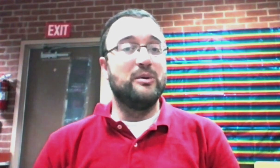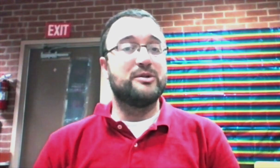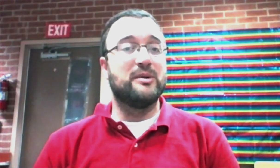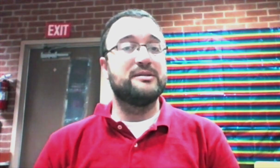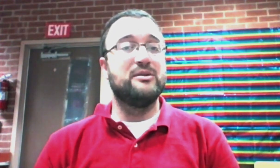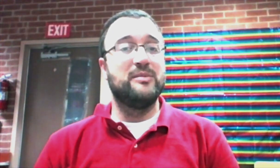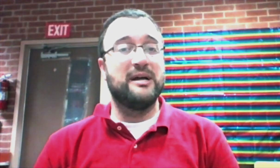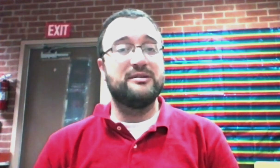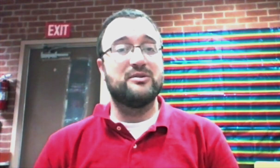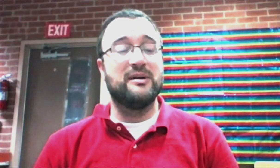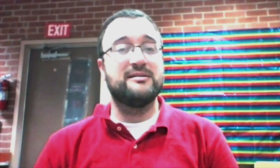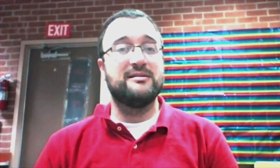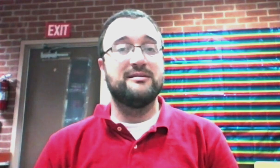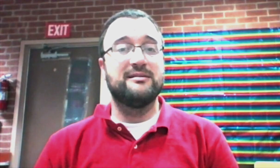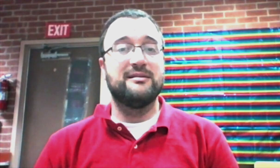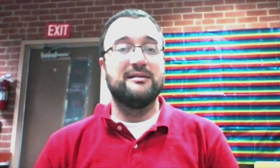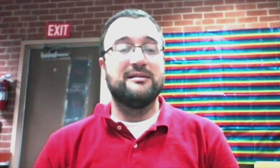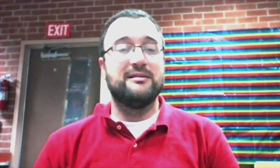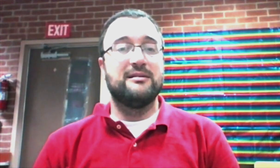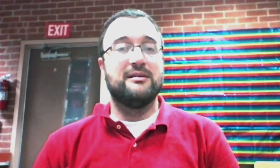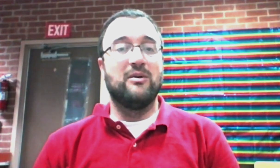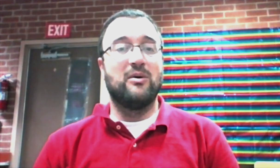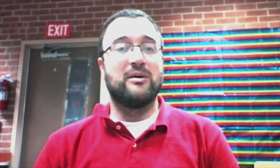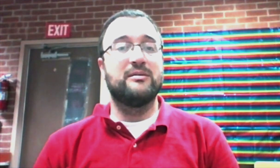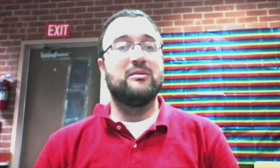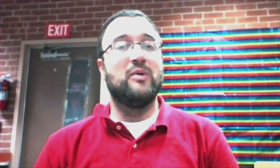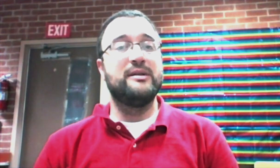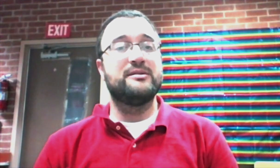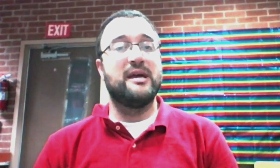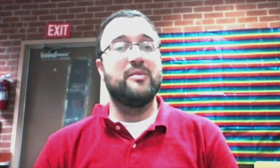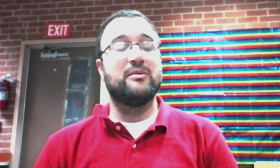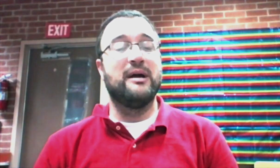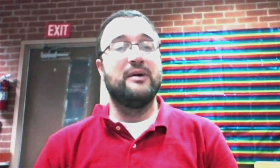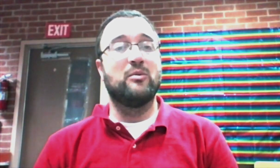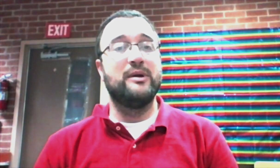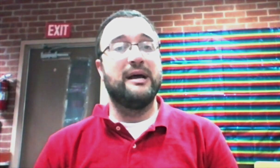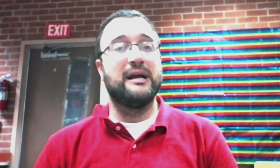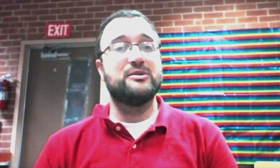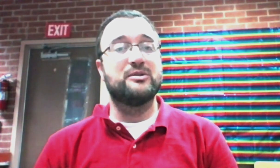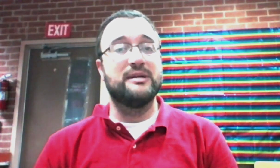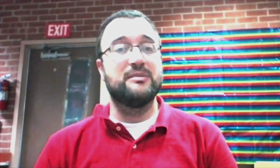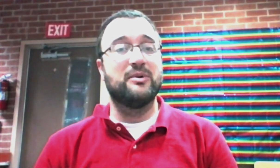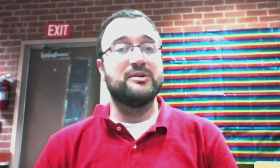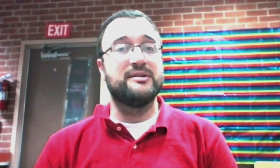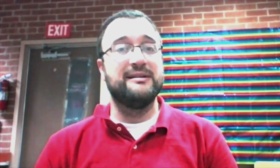Or, who to trust, who not to trust. Or when to stand my ground, when to actually trust the person.